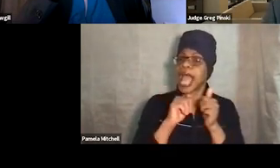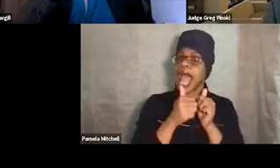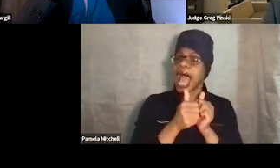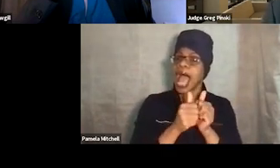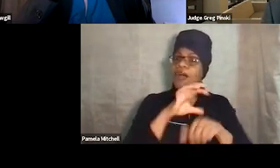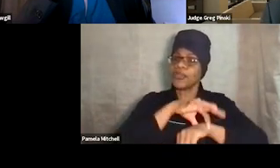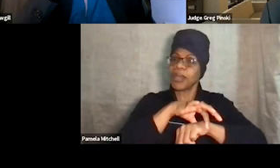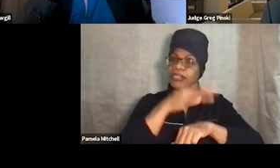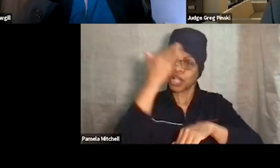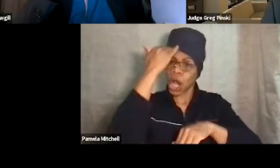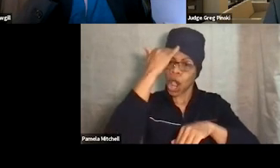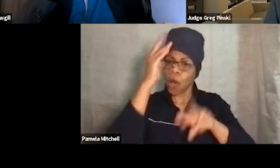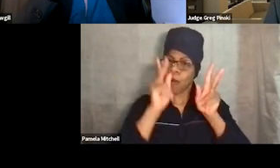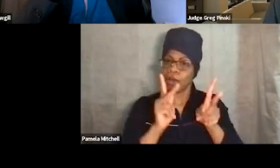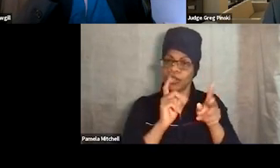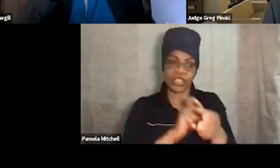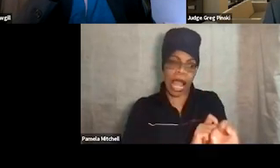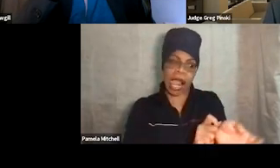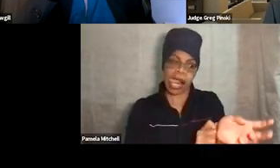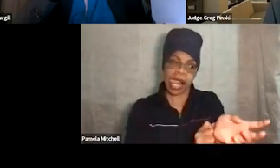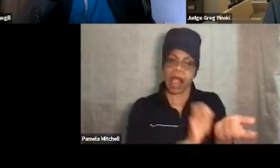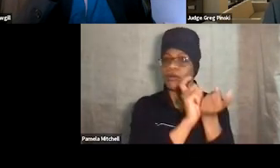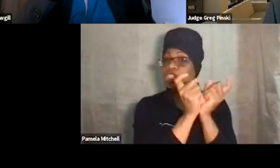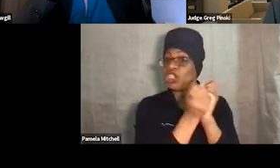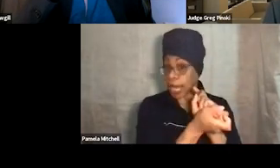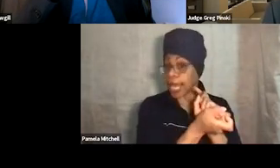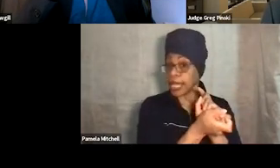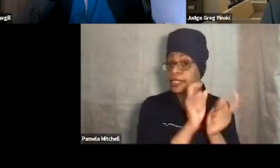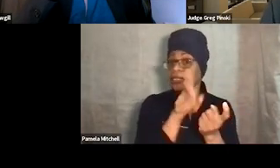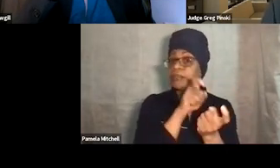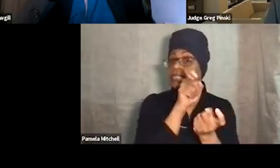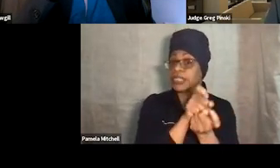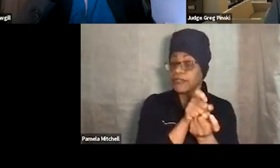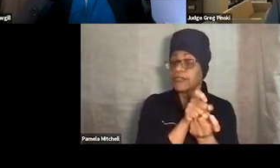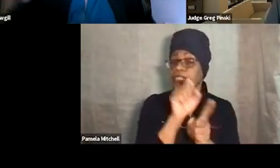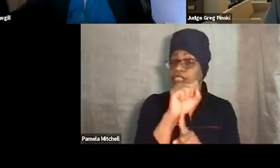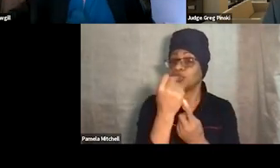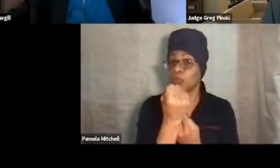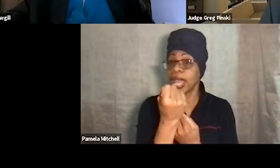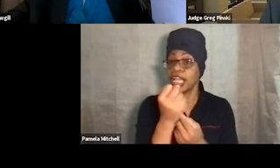that the bracelet was calibrated, that in this particular instance, a tamper was detected.